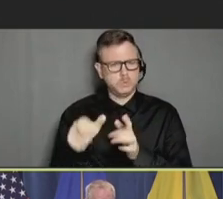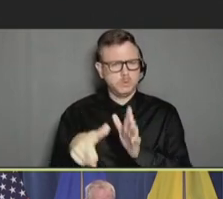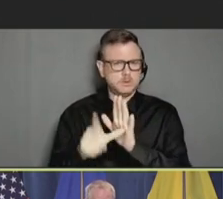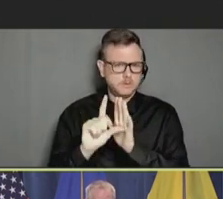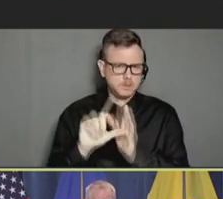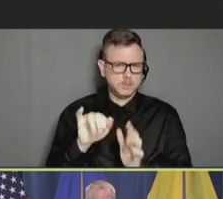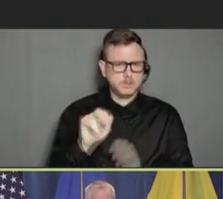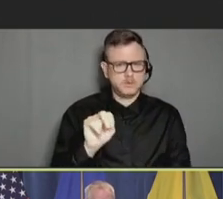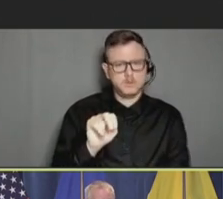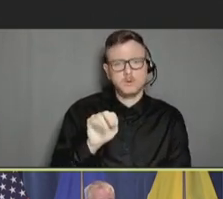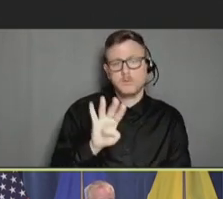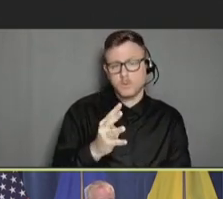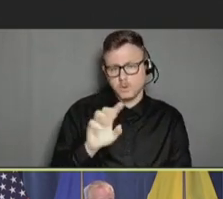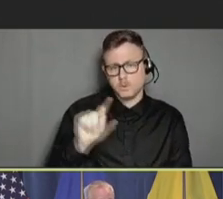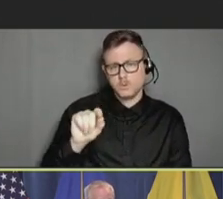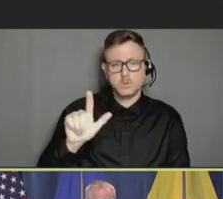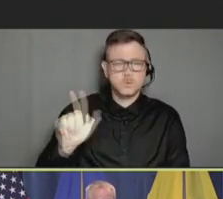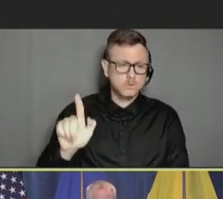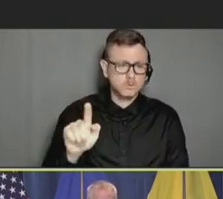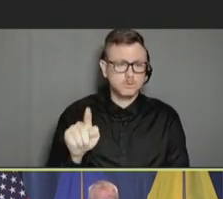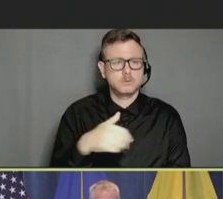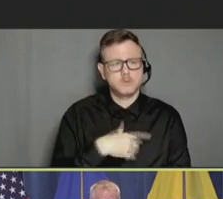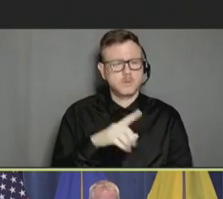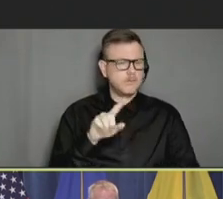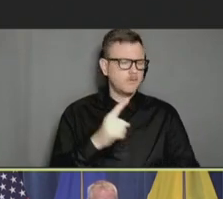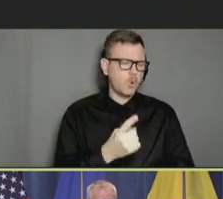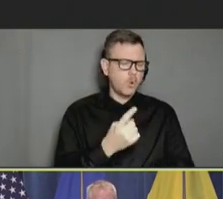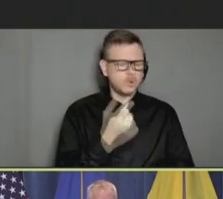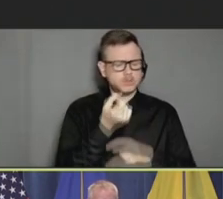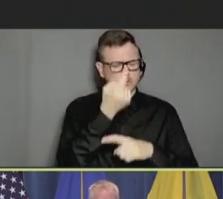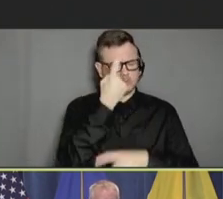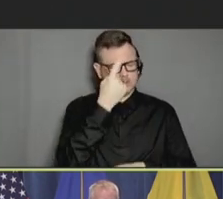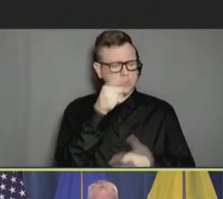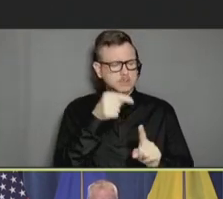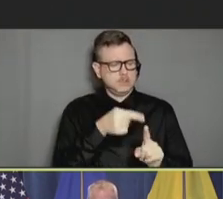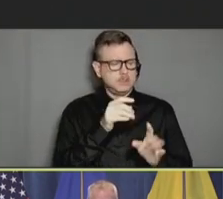January 4th of '21. Our initial interpretation was that data -- that this interpretation